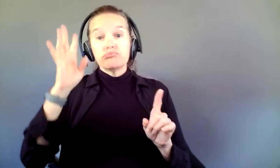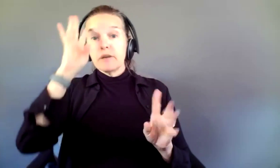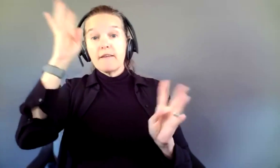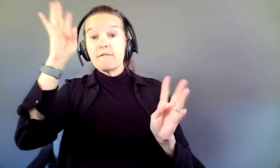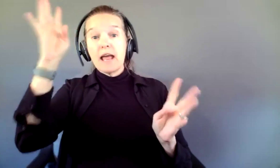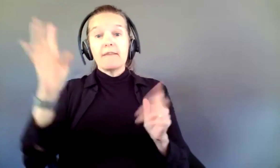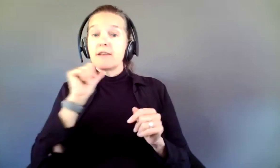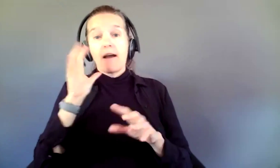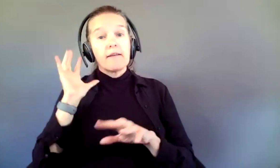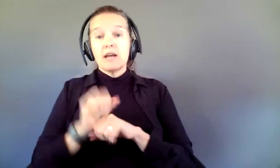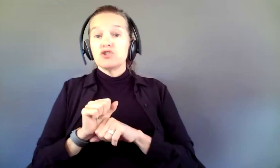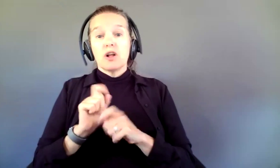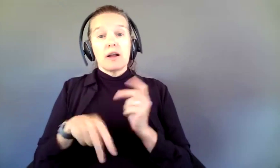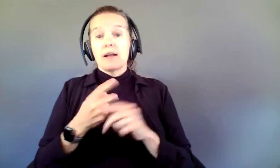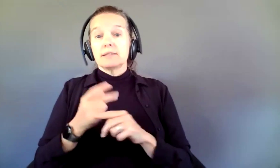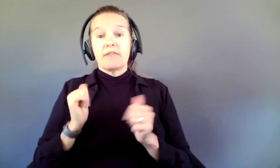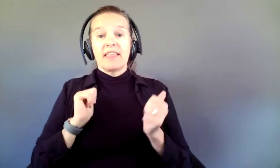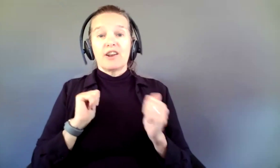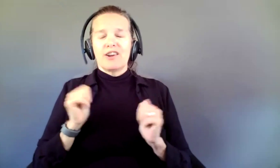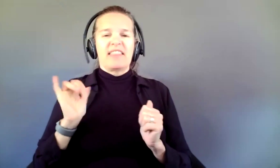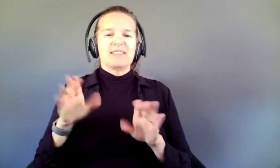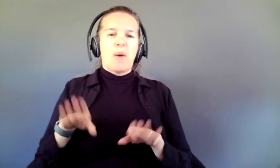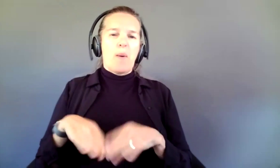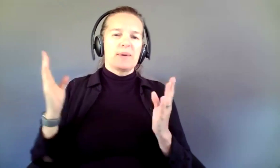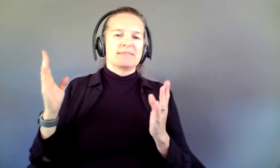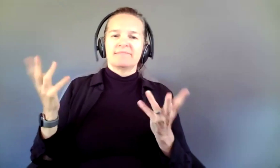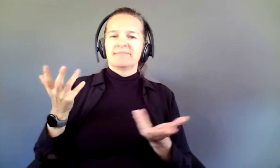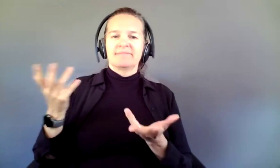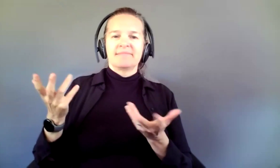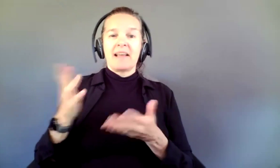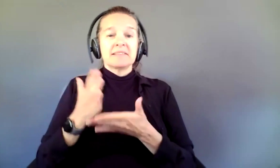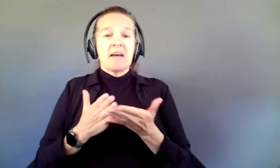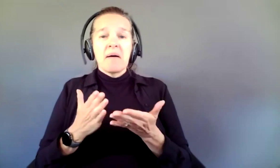I think that's open to interpretation, right. Some of the forms of theater that we have supported are